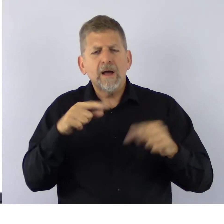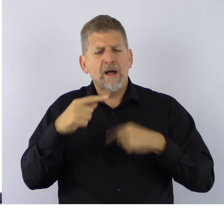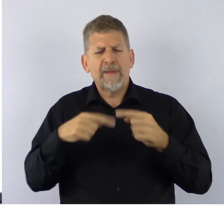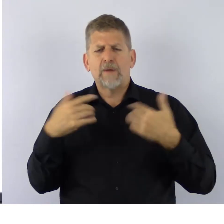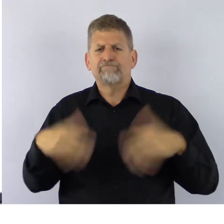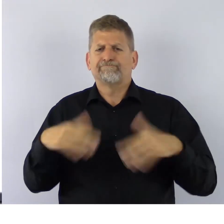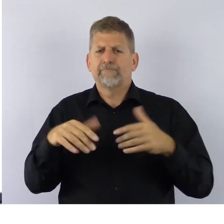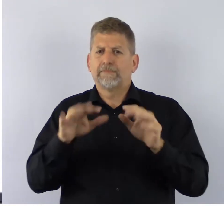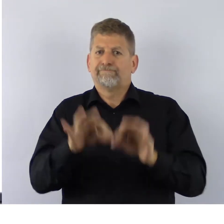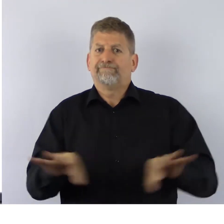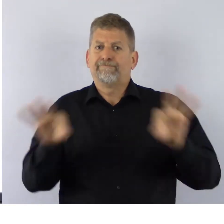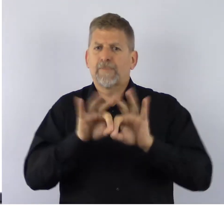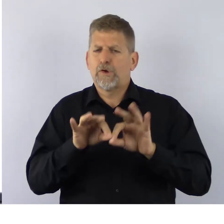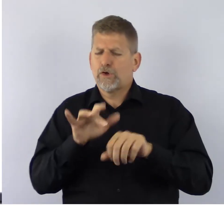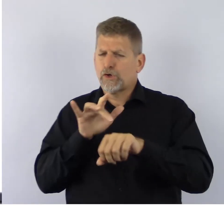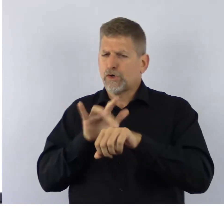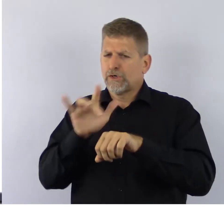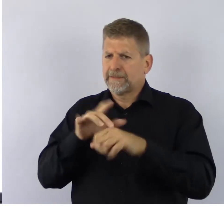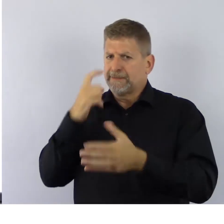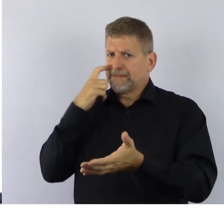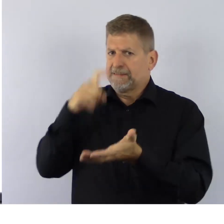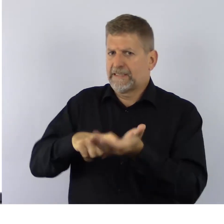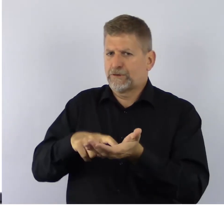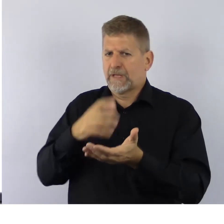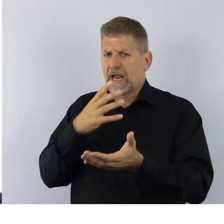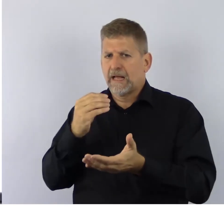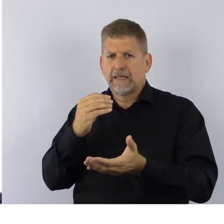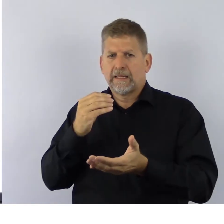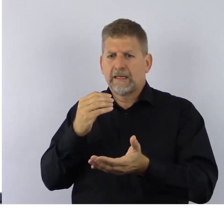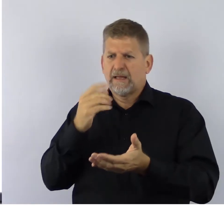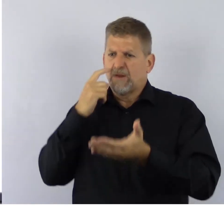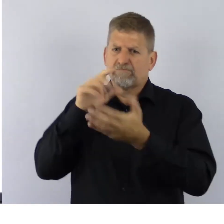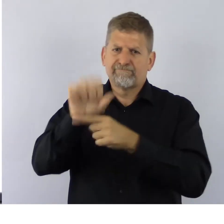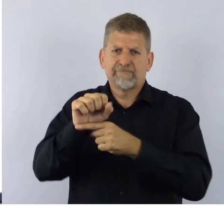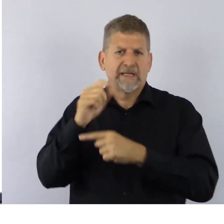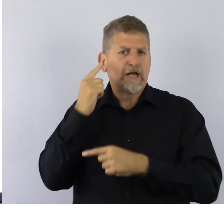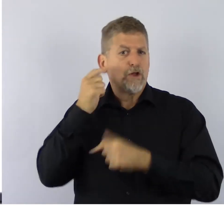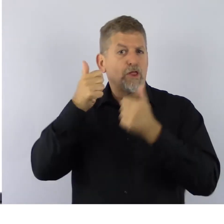of early detection of hearing loss, an inspiring story